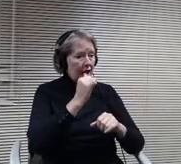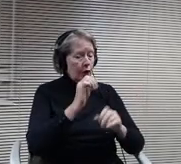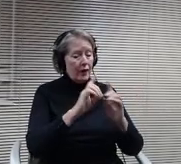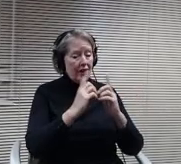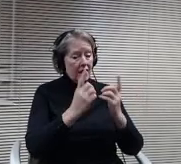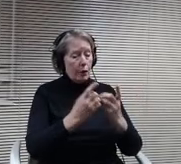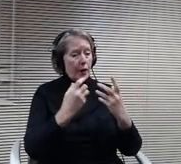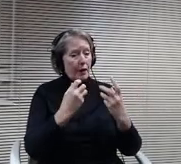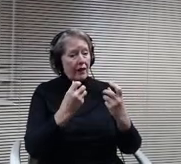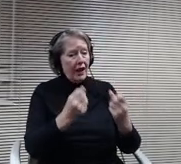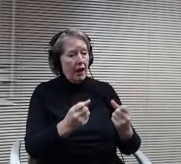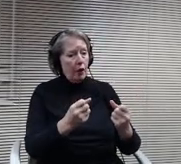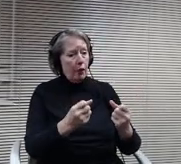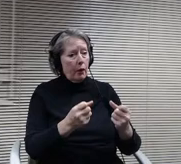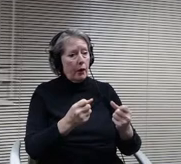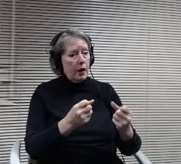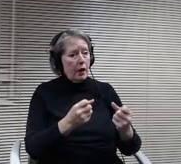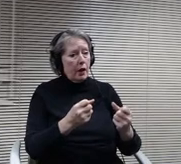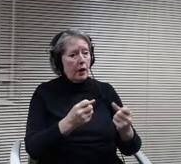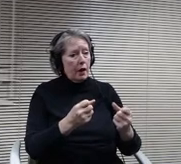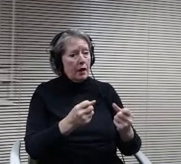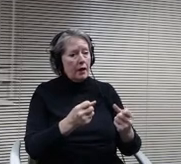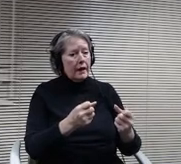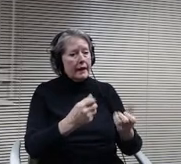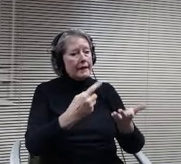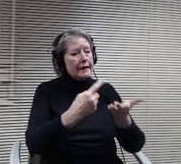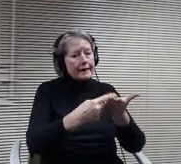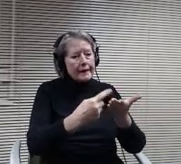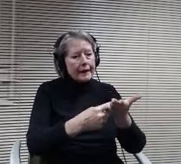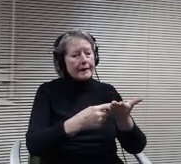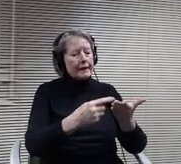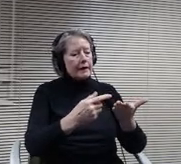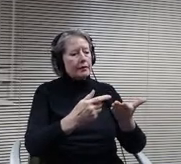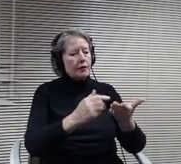So hopefully again with with any luck. In the cases you know if